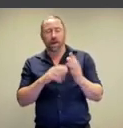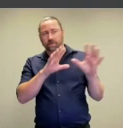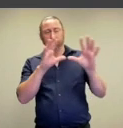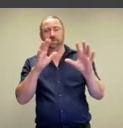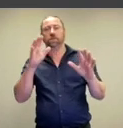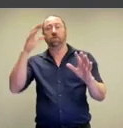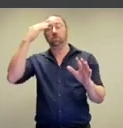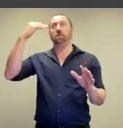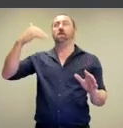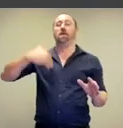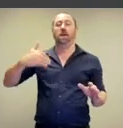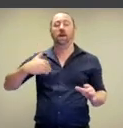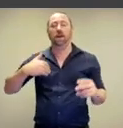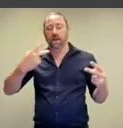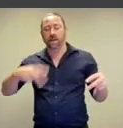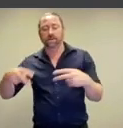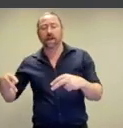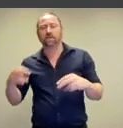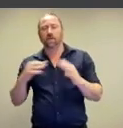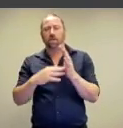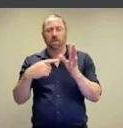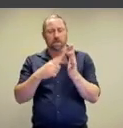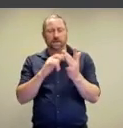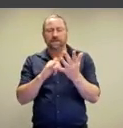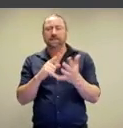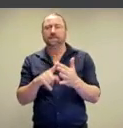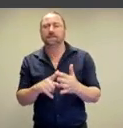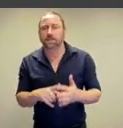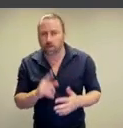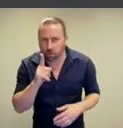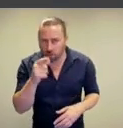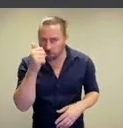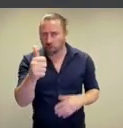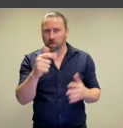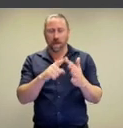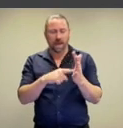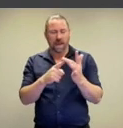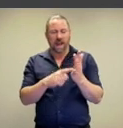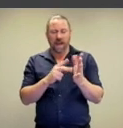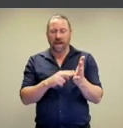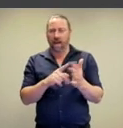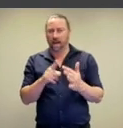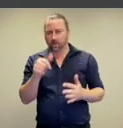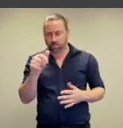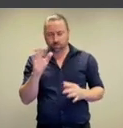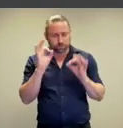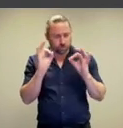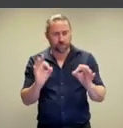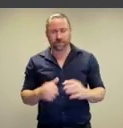nudes remind her of the dancers from Matisse. Well done,